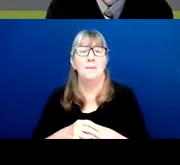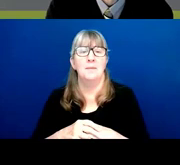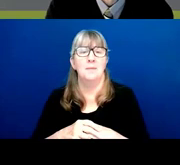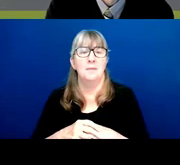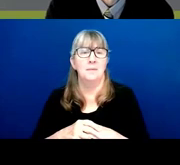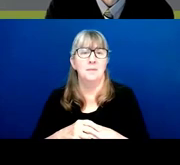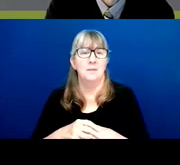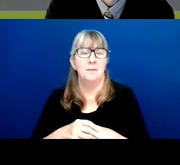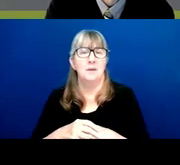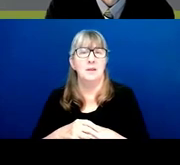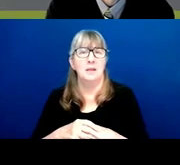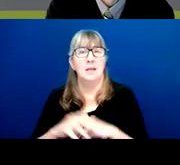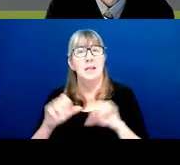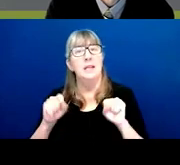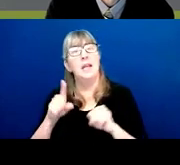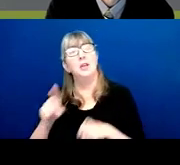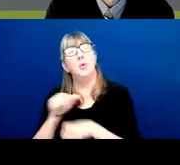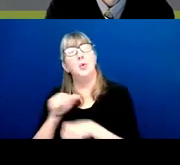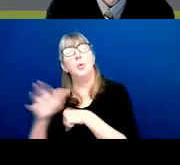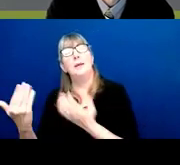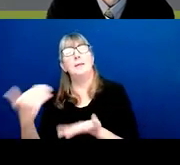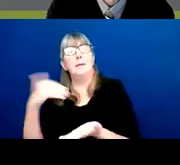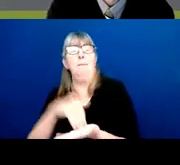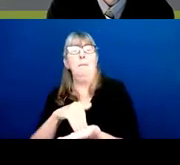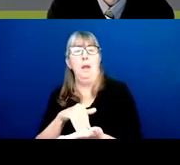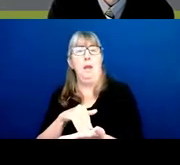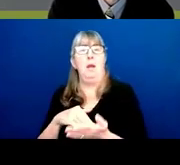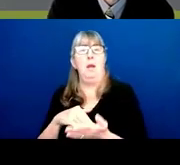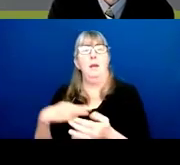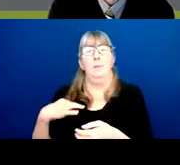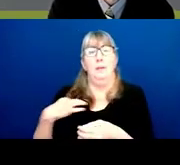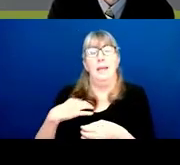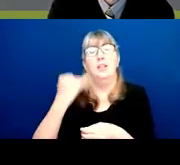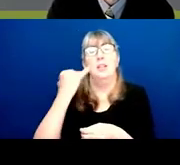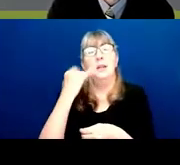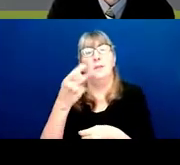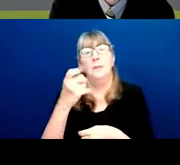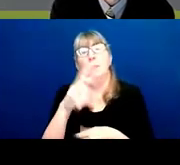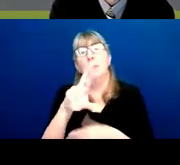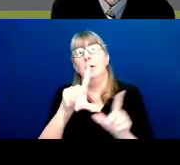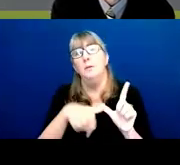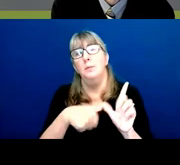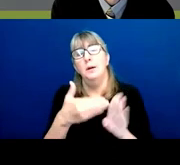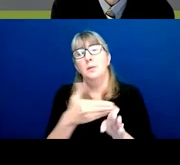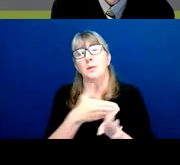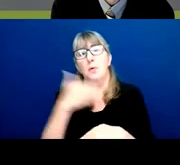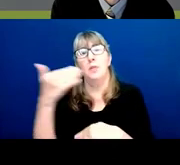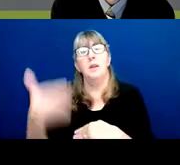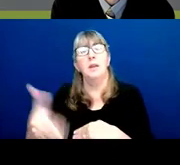Can you resubmit an application if the PAR expires before the next submission cycle?